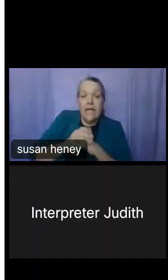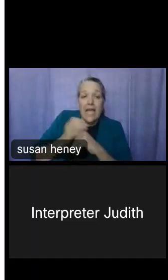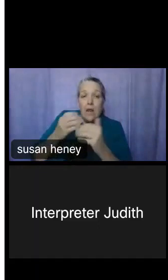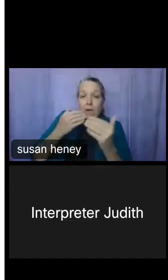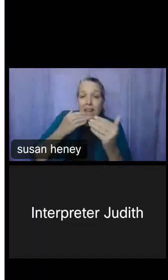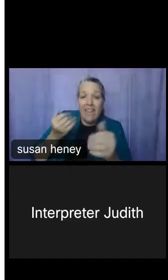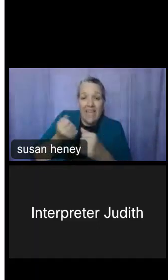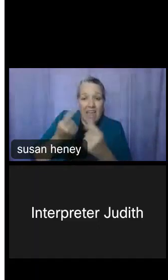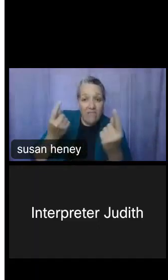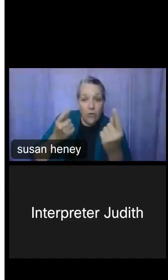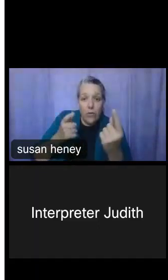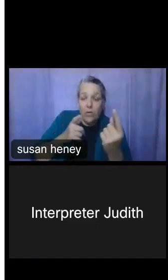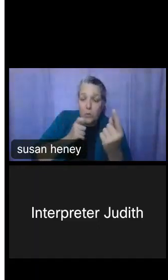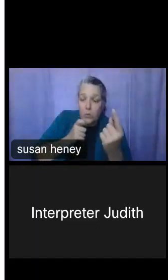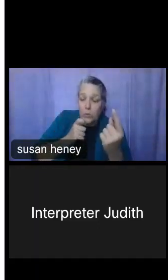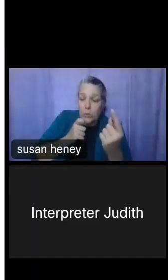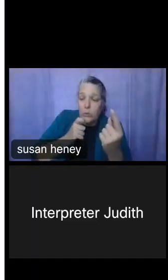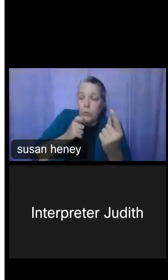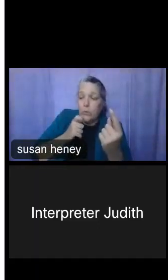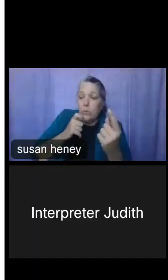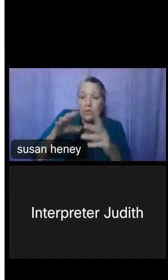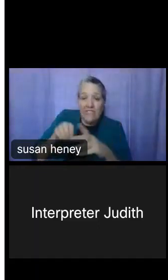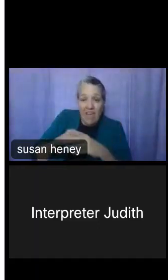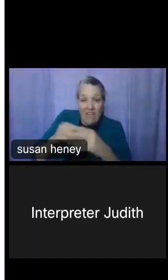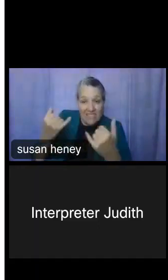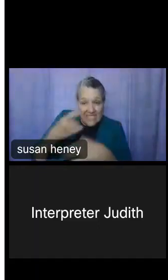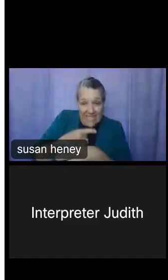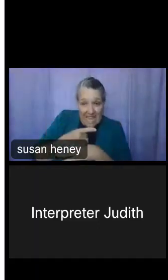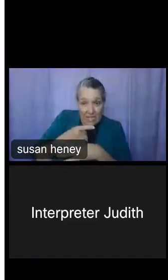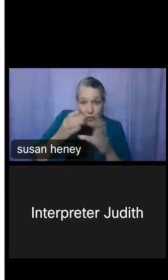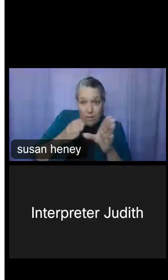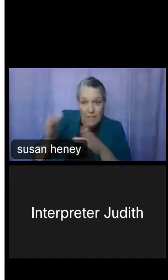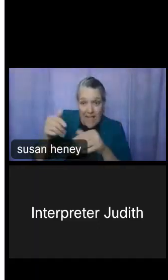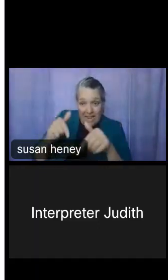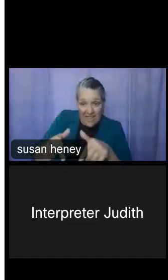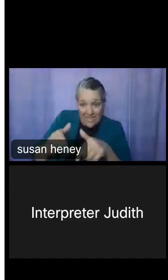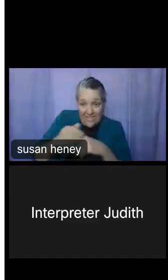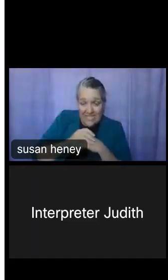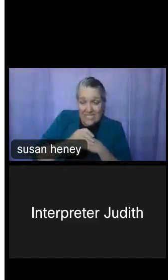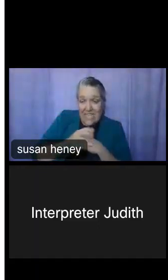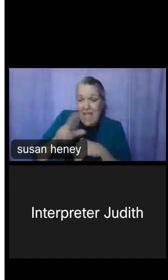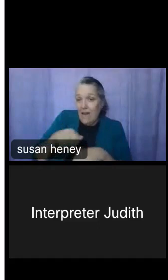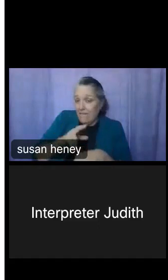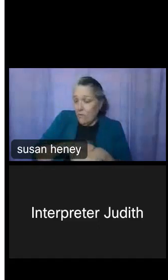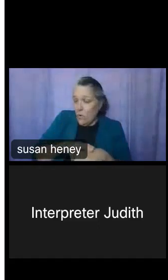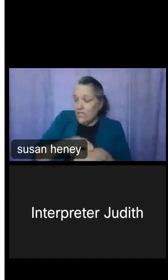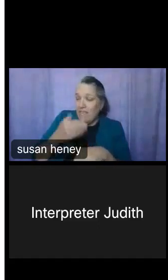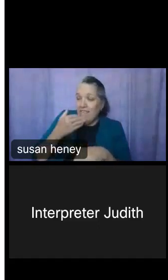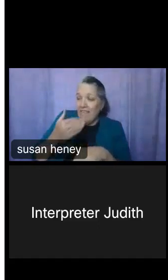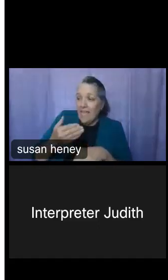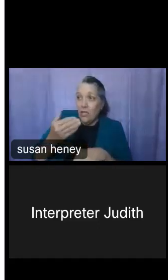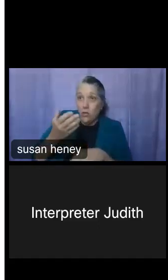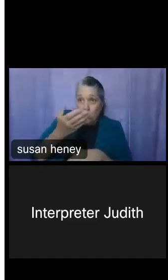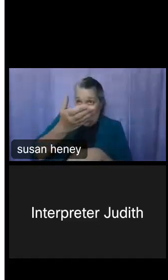who played a role in today's webinar, and also of course, thank you to you, our audience,